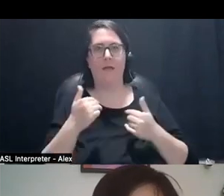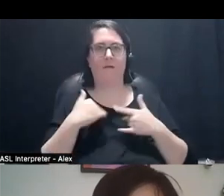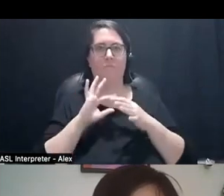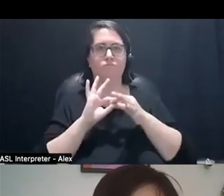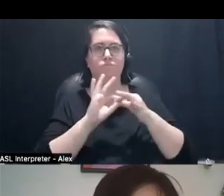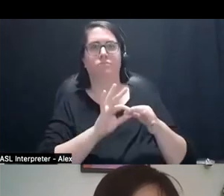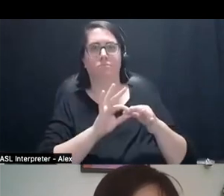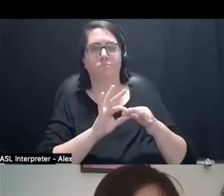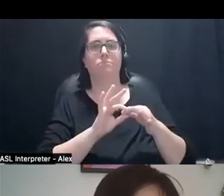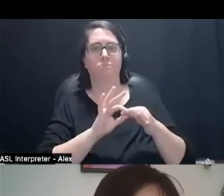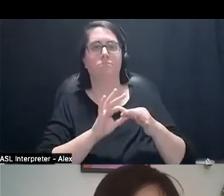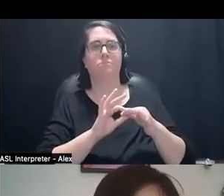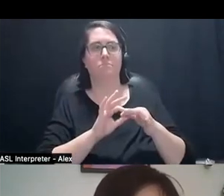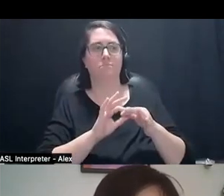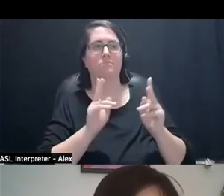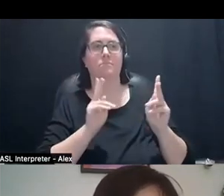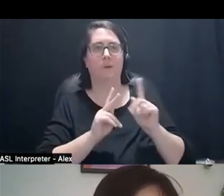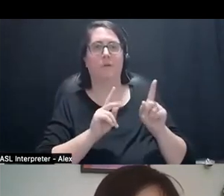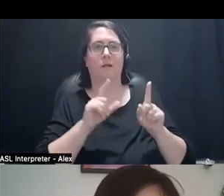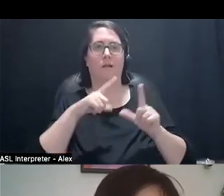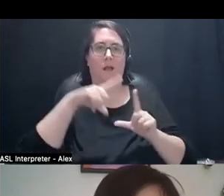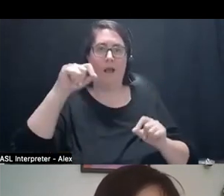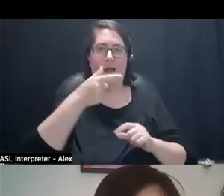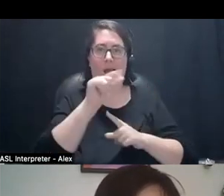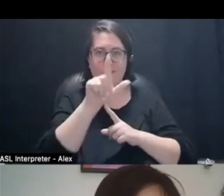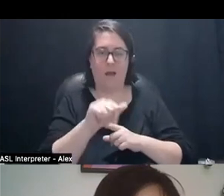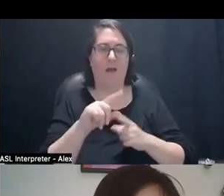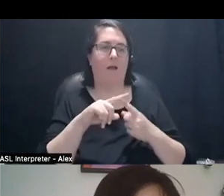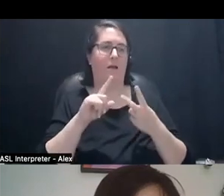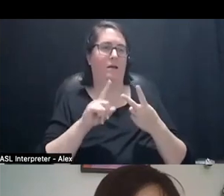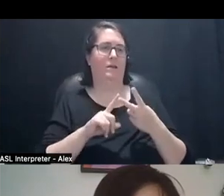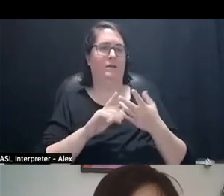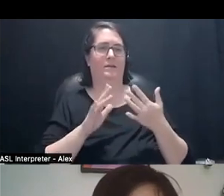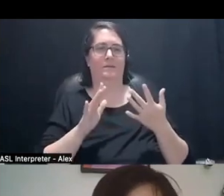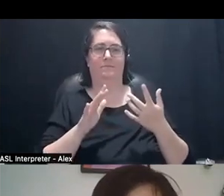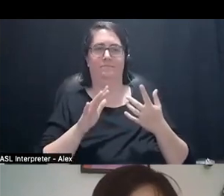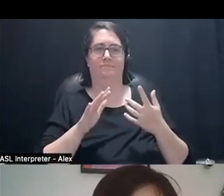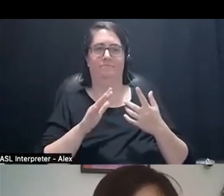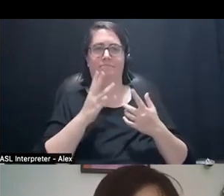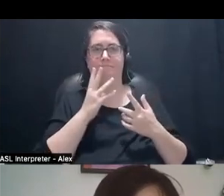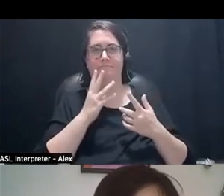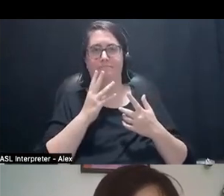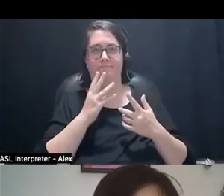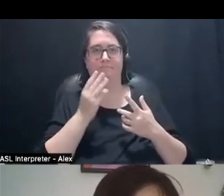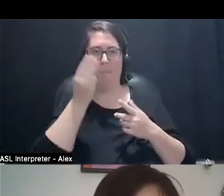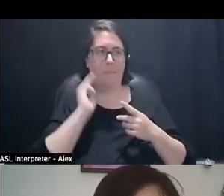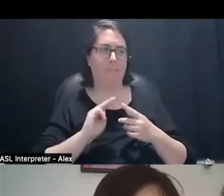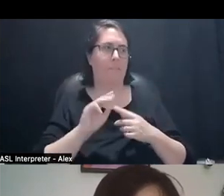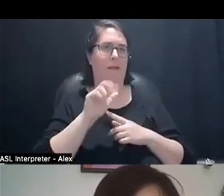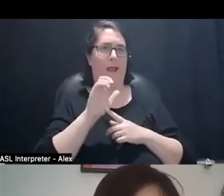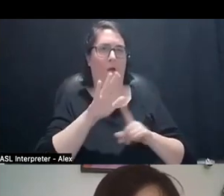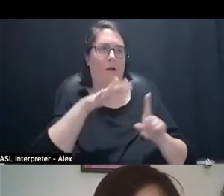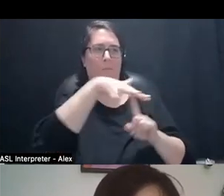to folks in Gaza, got ties to Muslim and Arab communities that are being targeted,